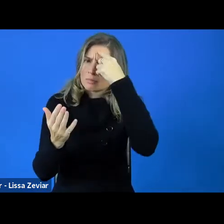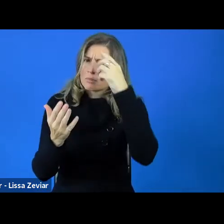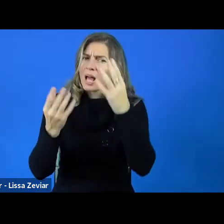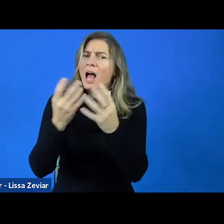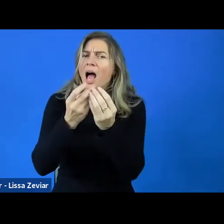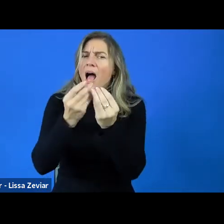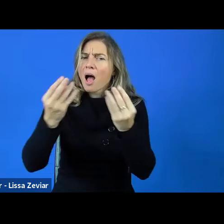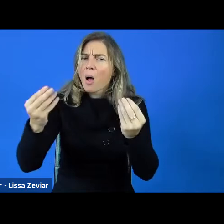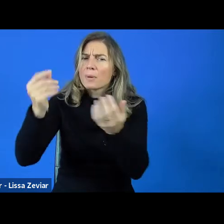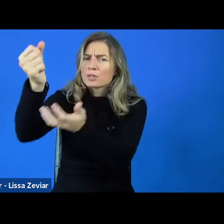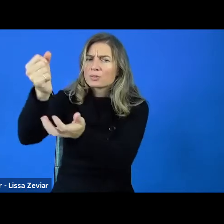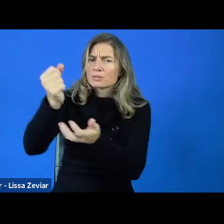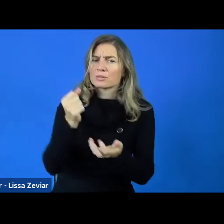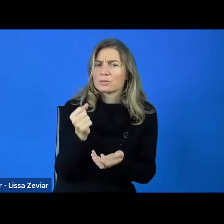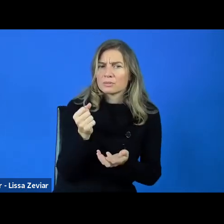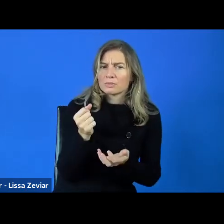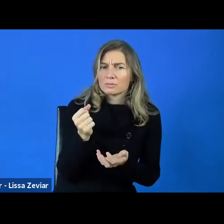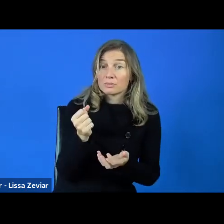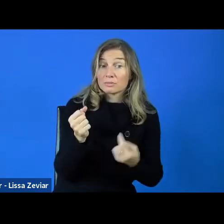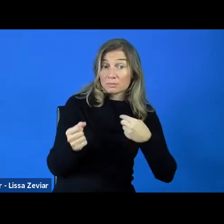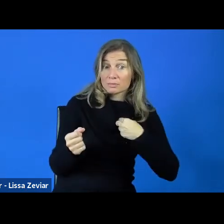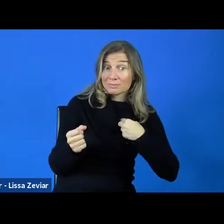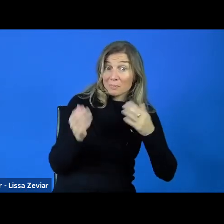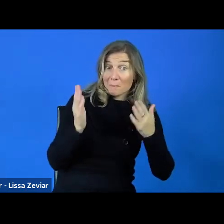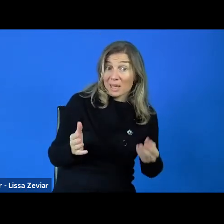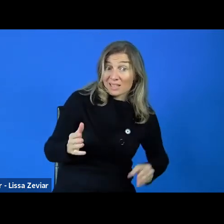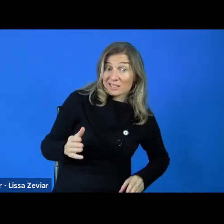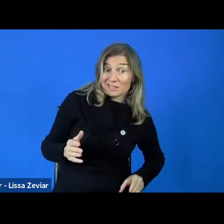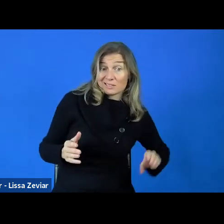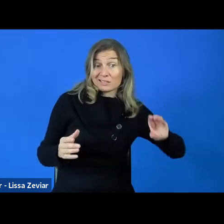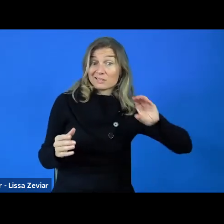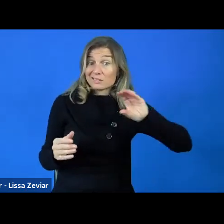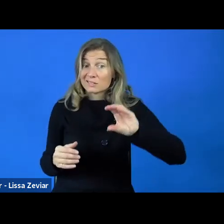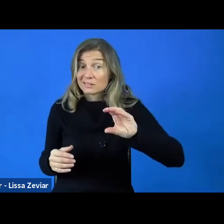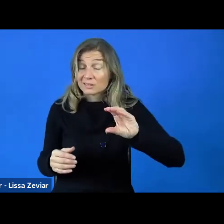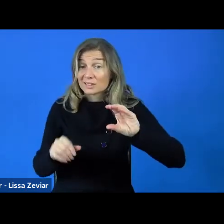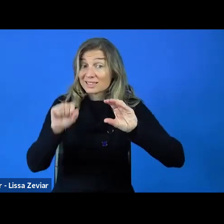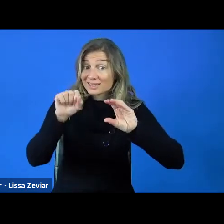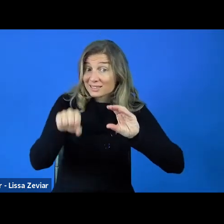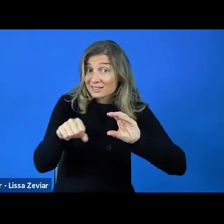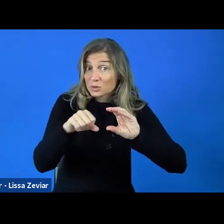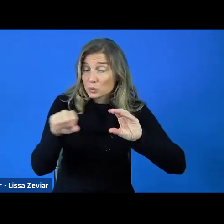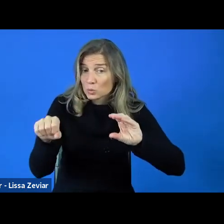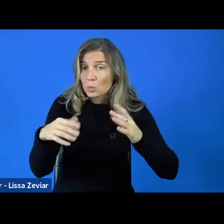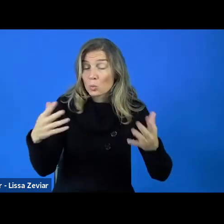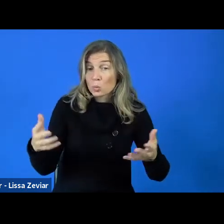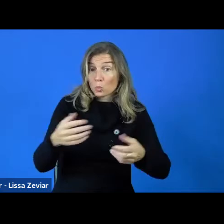and if you would need to put yourself funding out of your own time, or in kind, that is important.